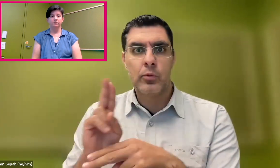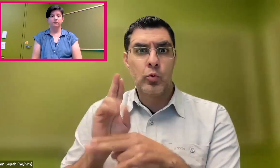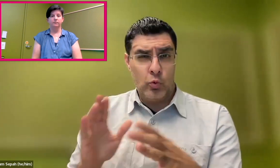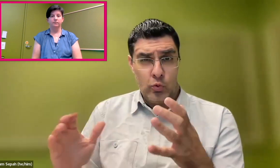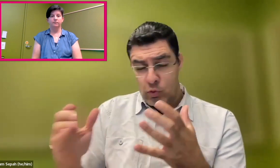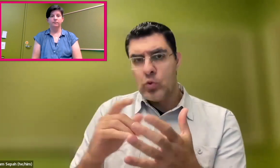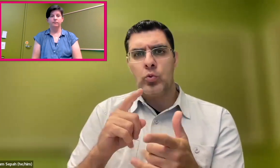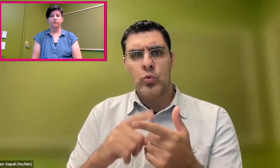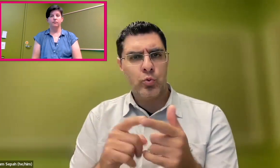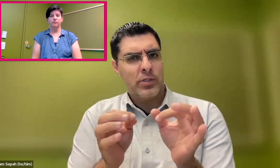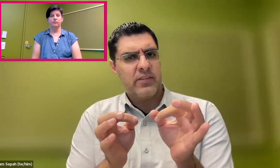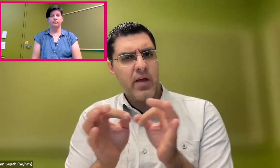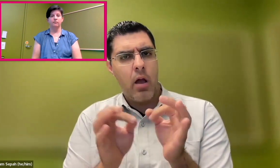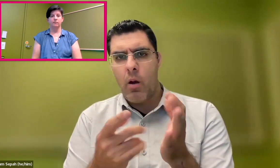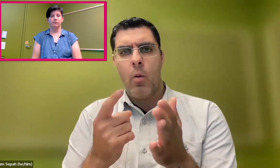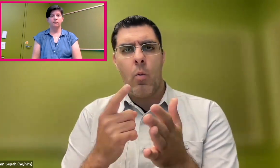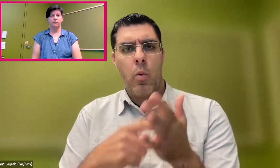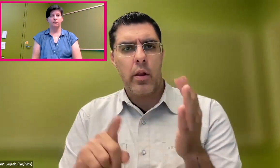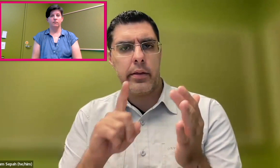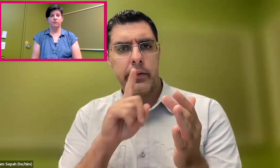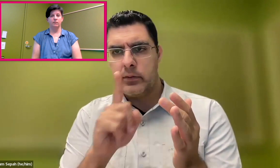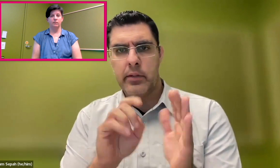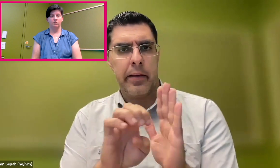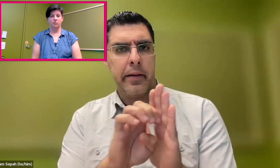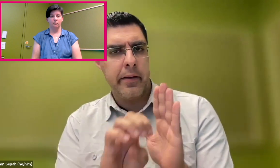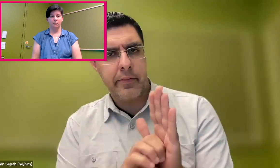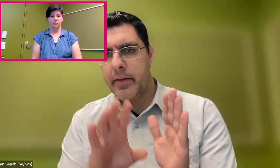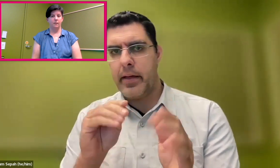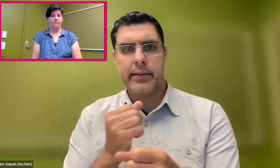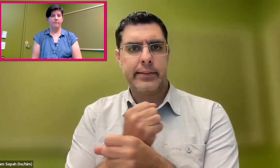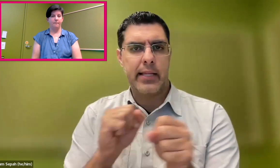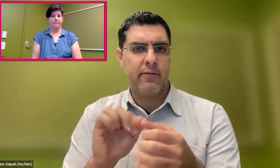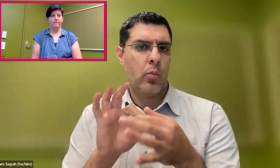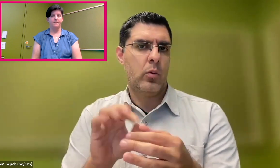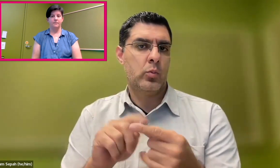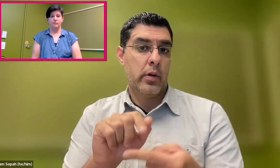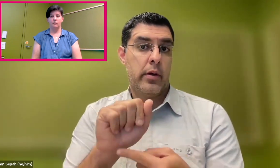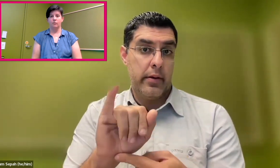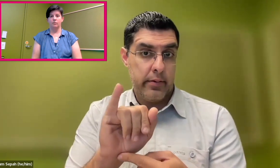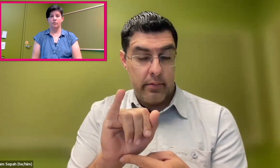and leaders and users to gather information on what is ethical